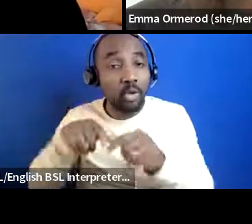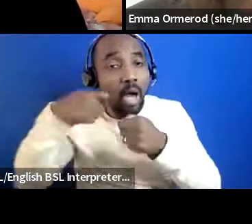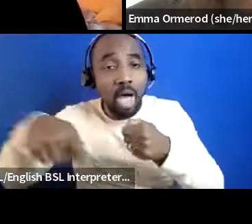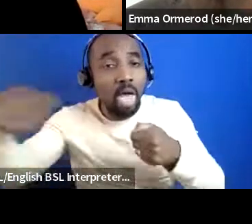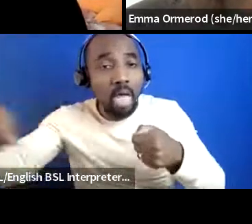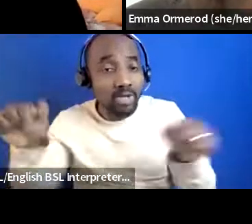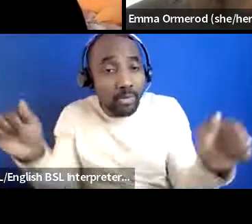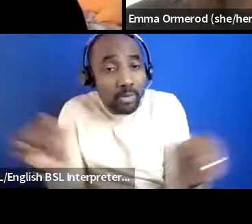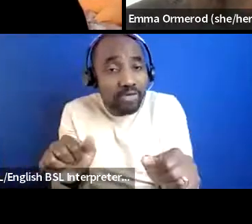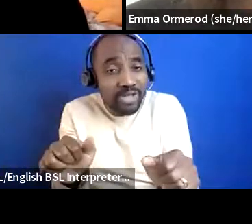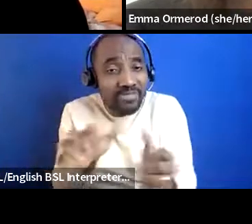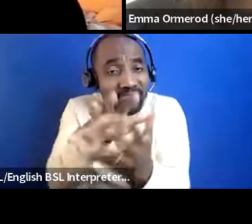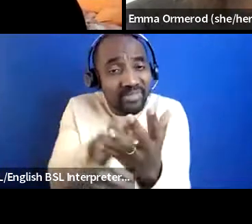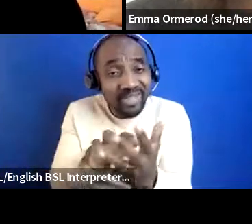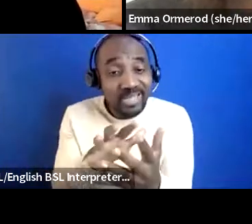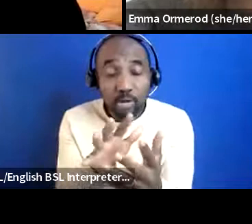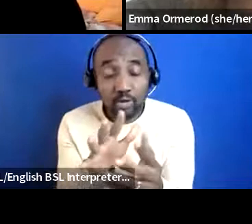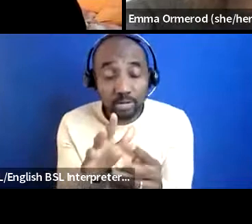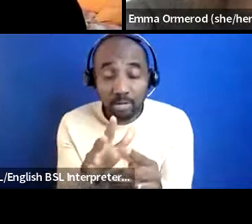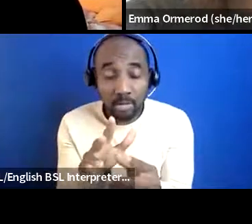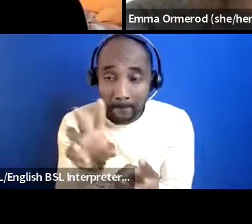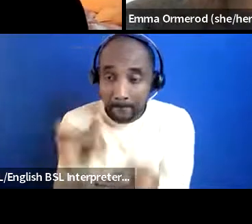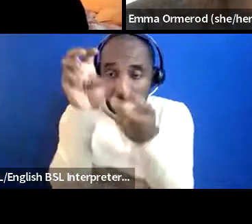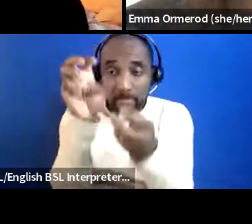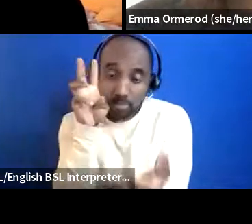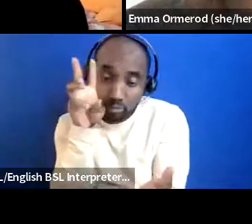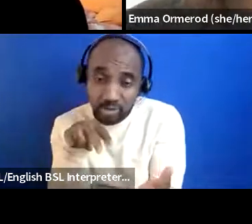literally get a glimpse of what you are unless they're coming with you along that journey